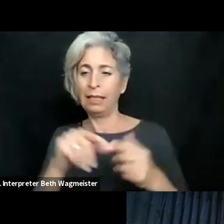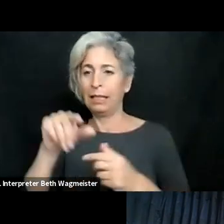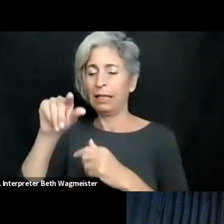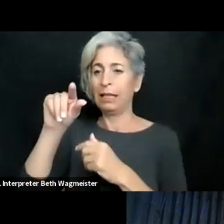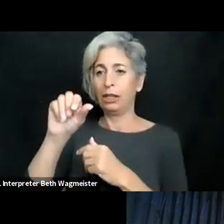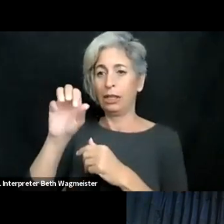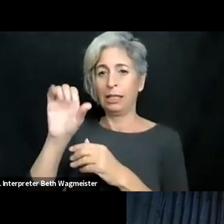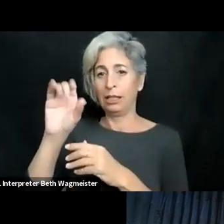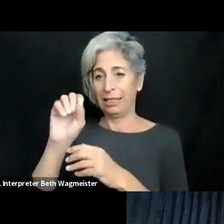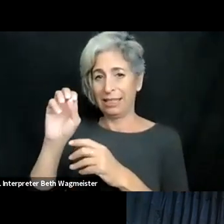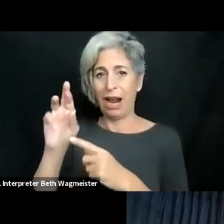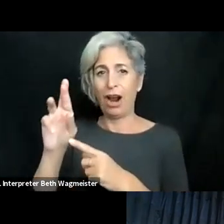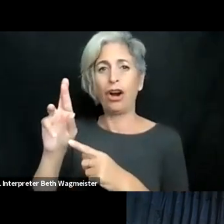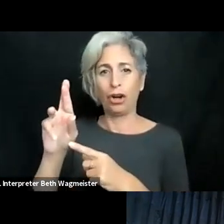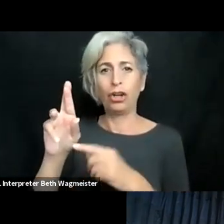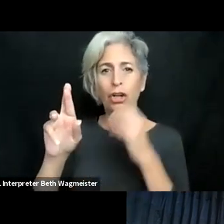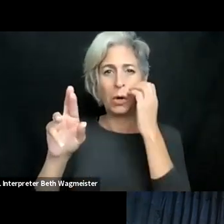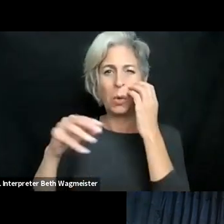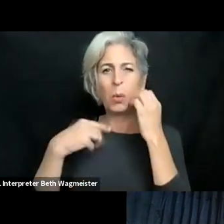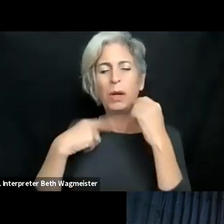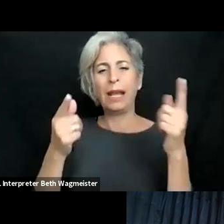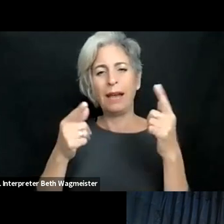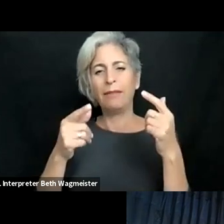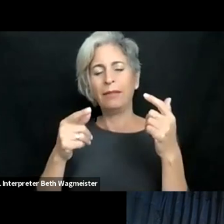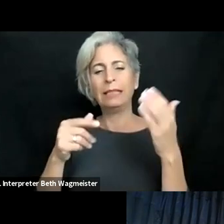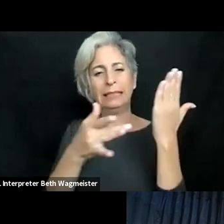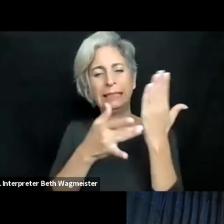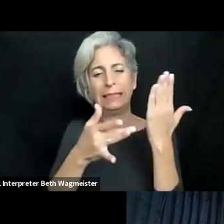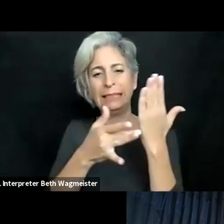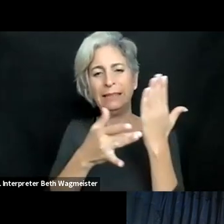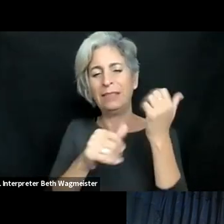world around me. The second aspect is